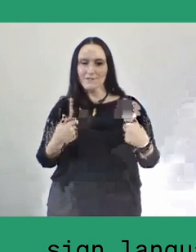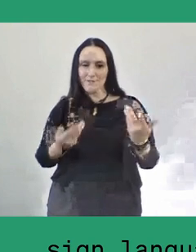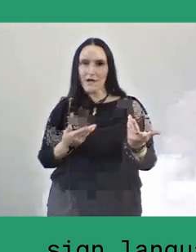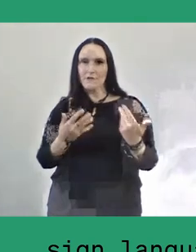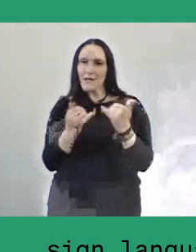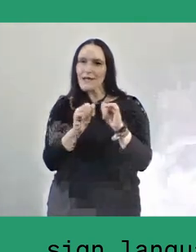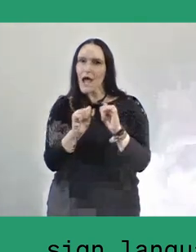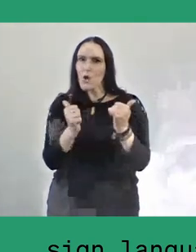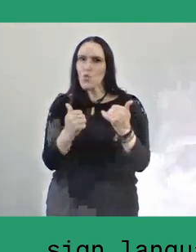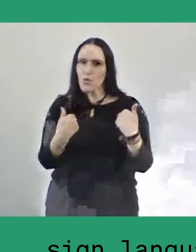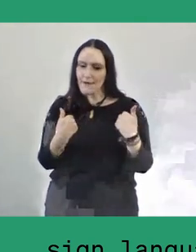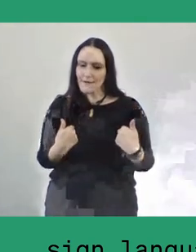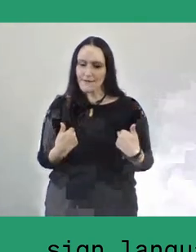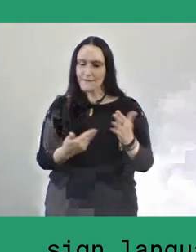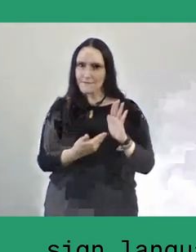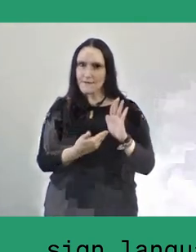we talk about the beliefs that we have.